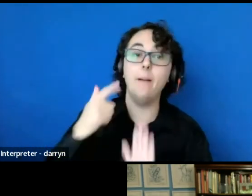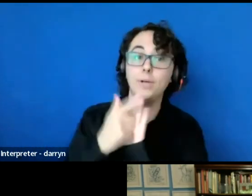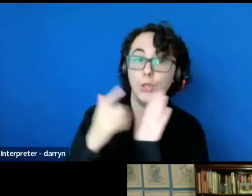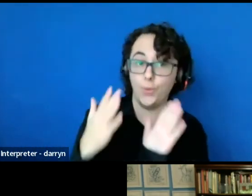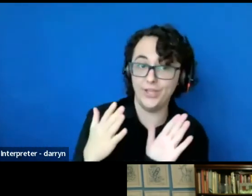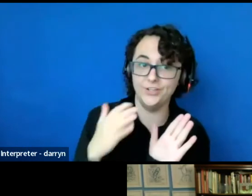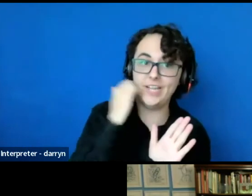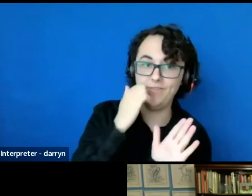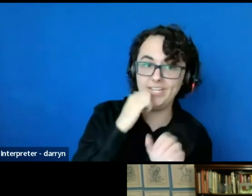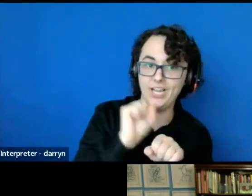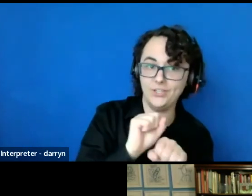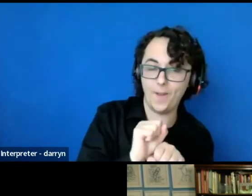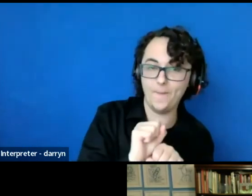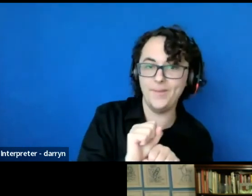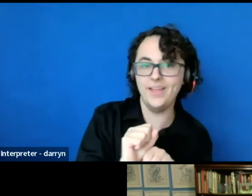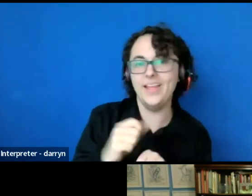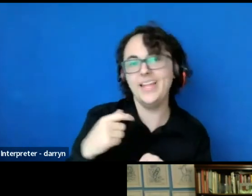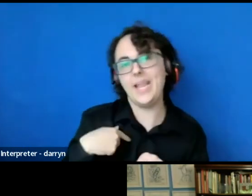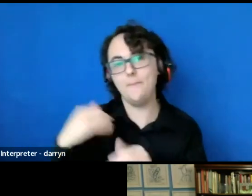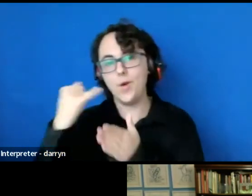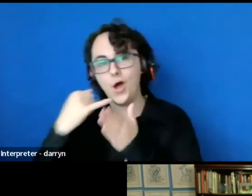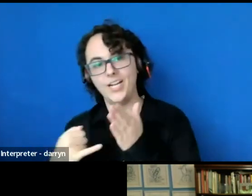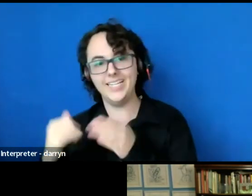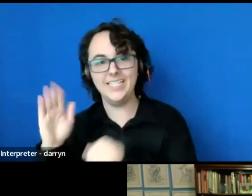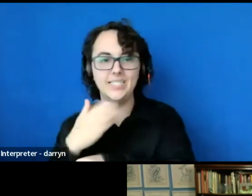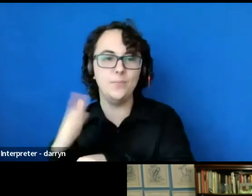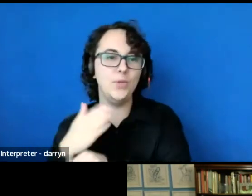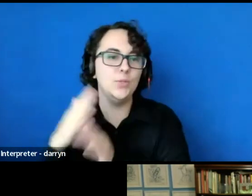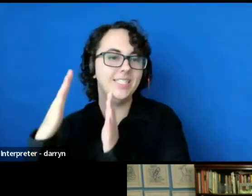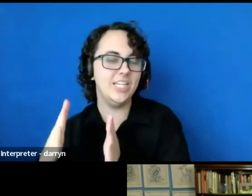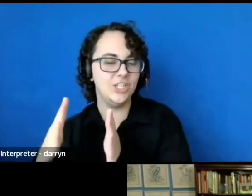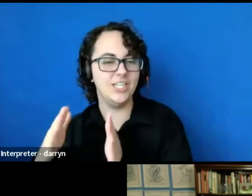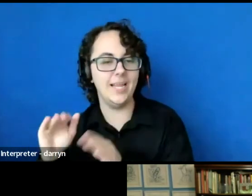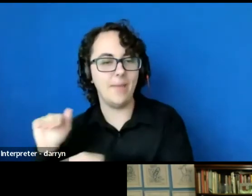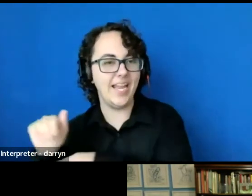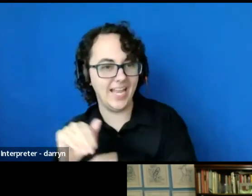and an artist and musician by night and I've spent